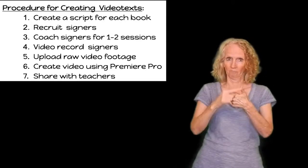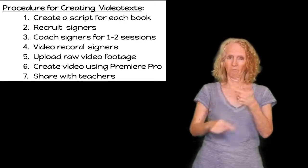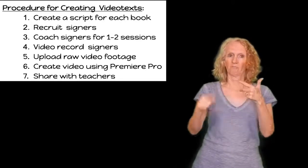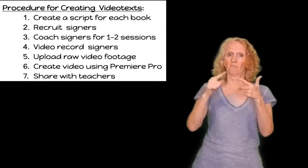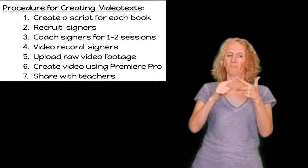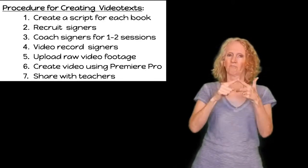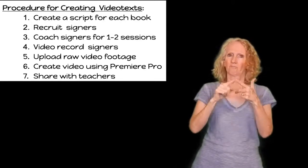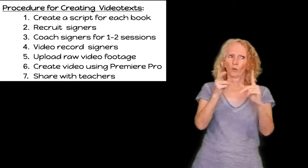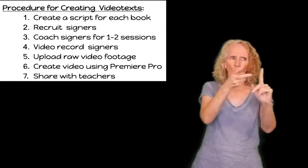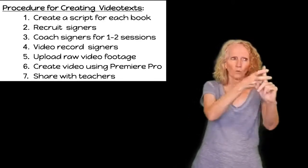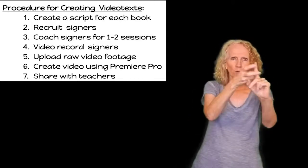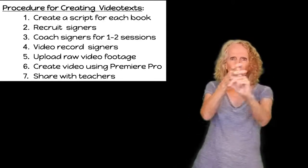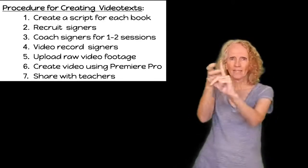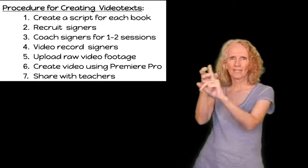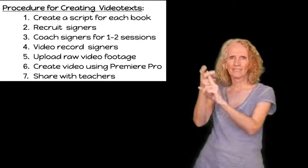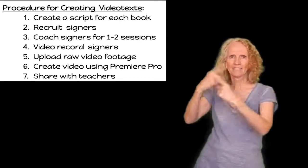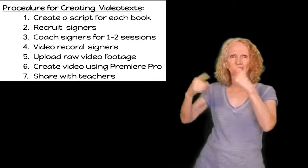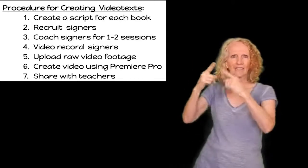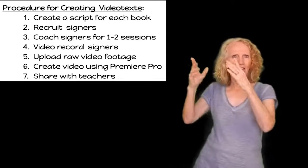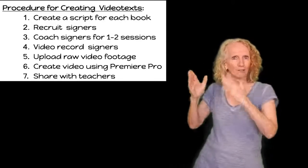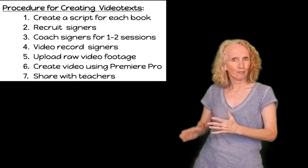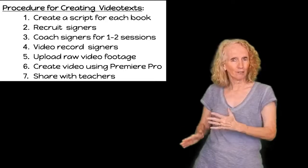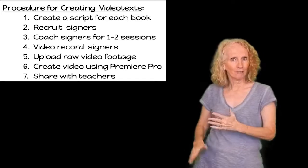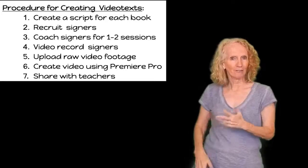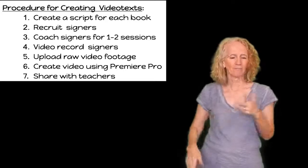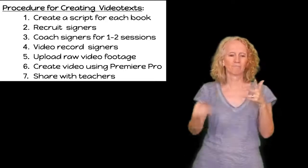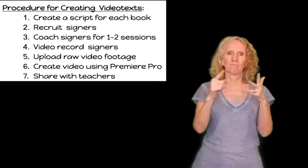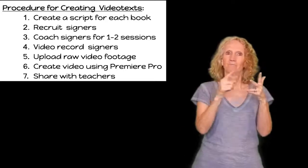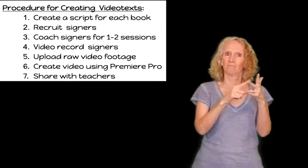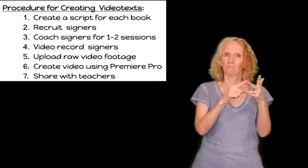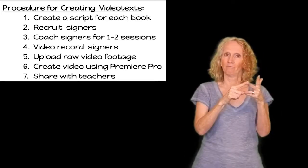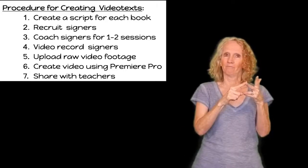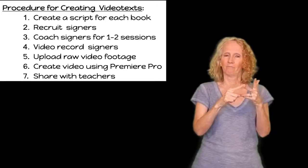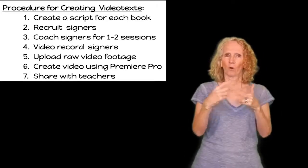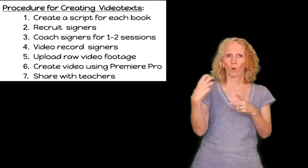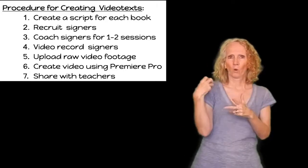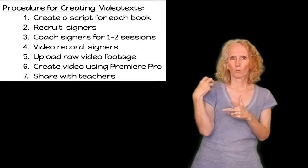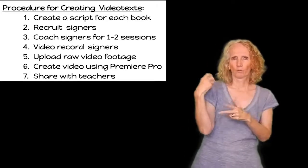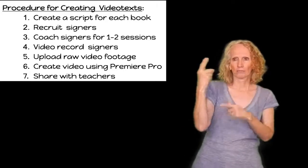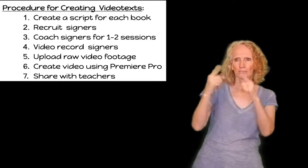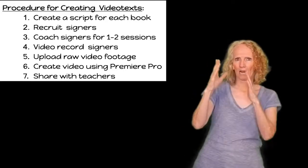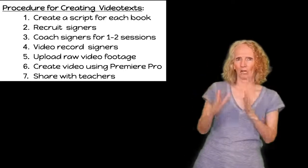then you recruit your signers